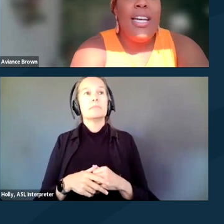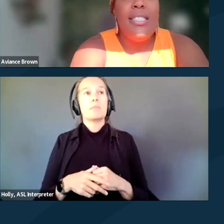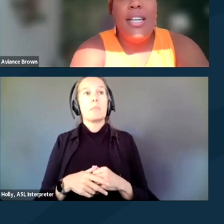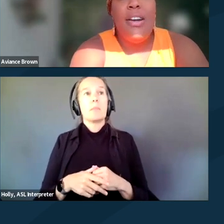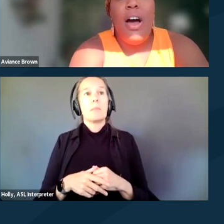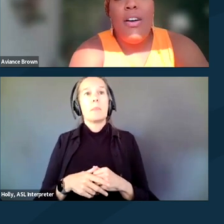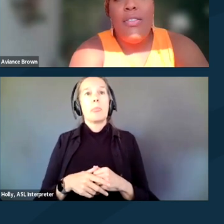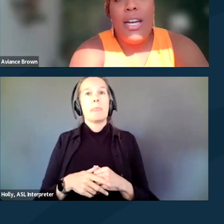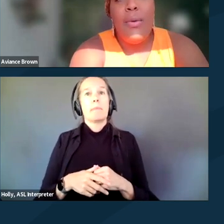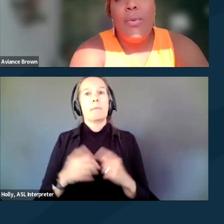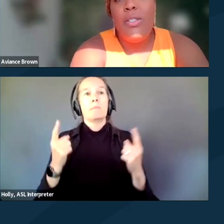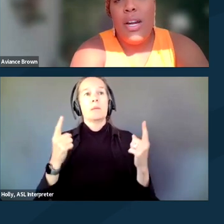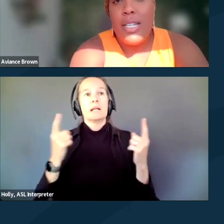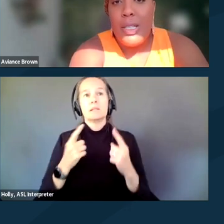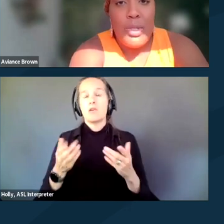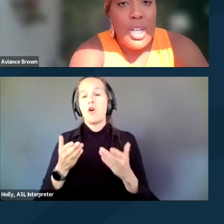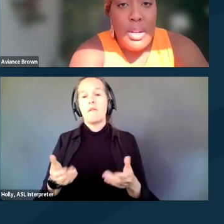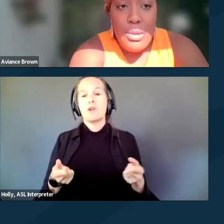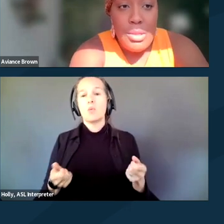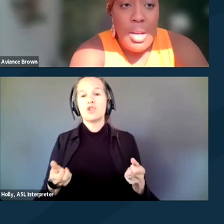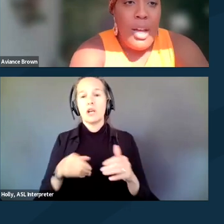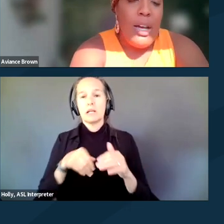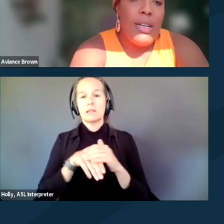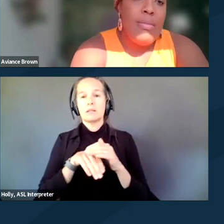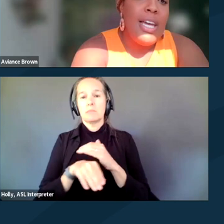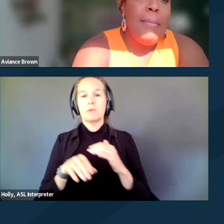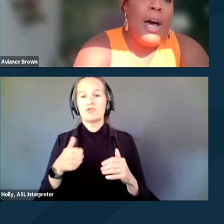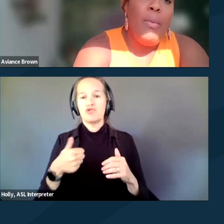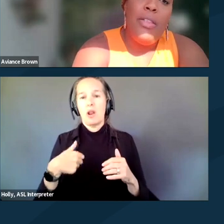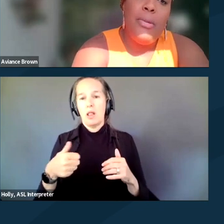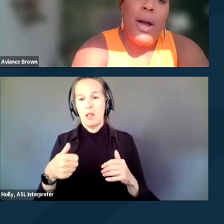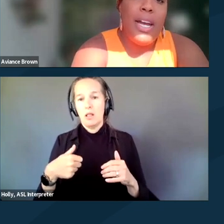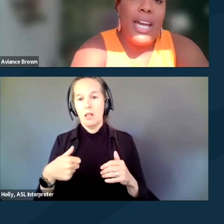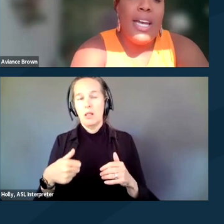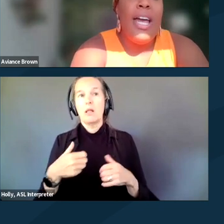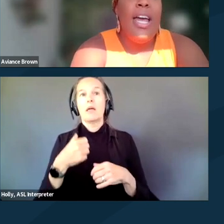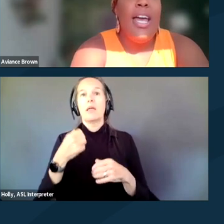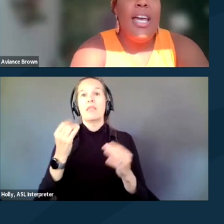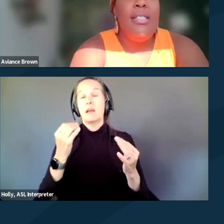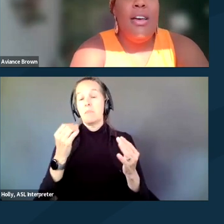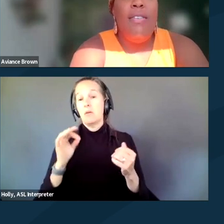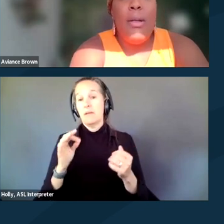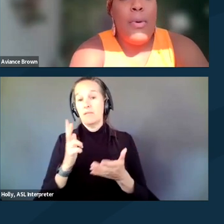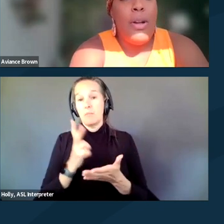Consider offering wheelchair accessible shuttles. Think about whether the parking is available